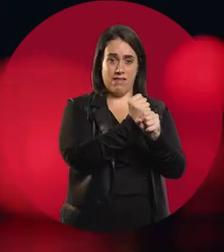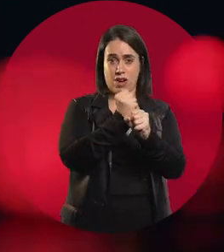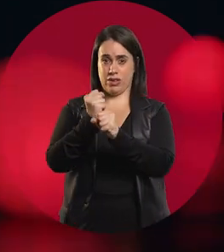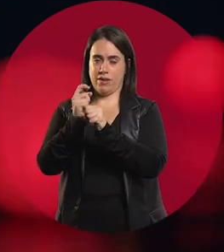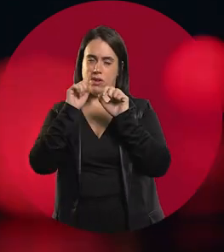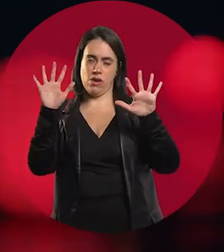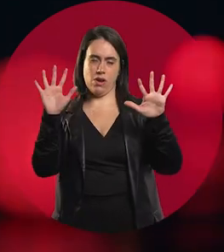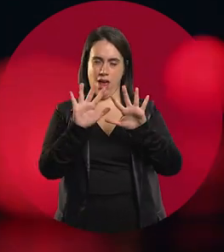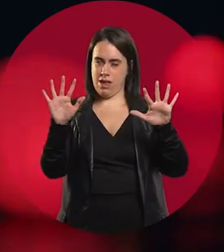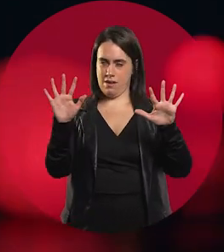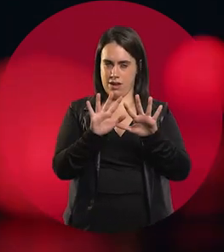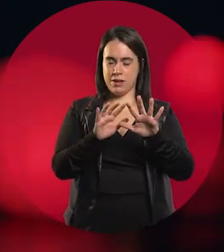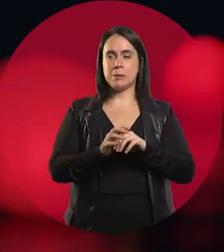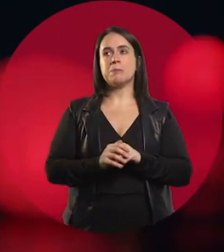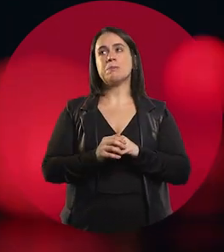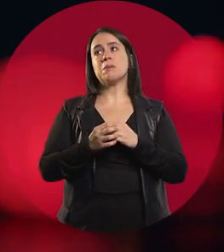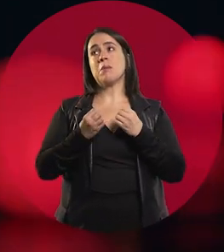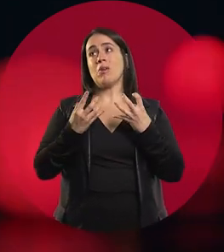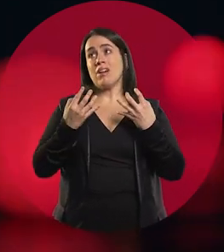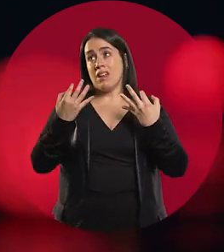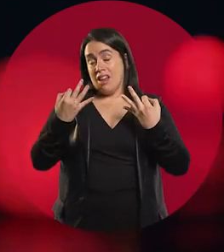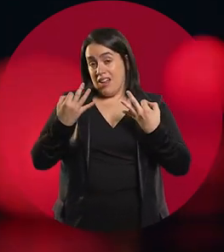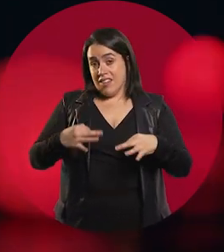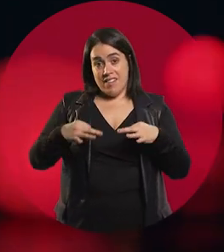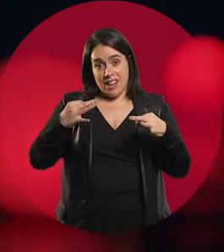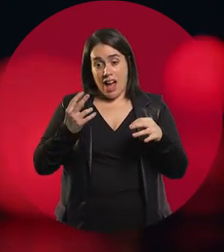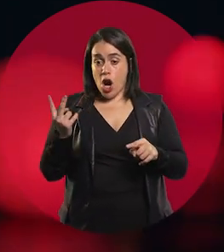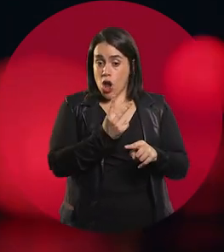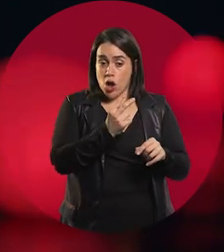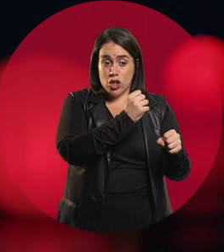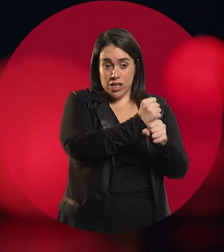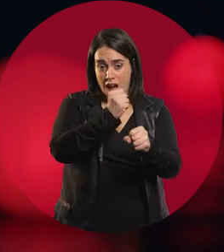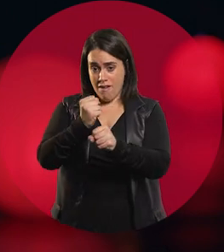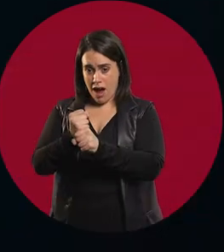Someone could look at me and say: "Look what a hustler he is". In reality, we're all histrionics and we all put on